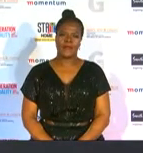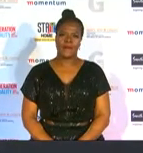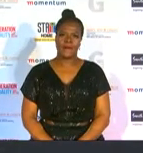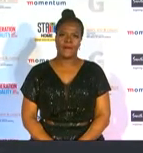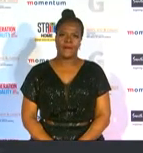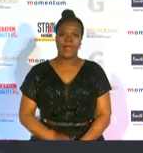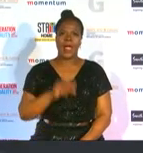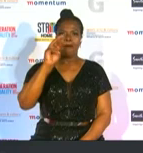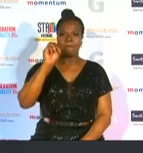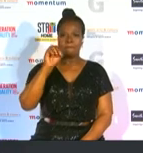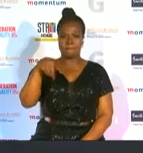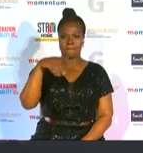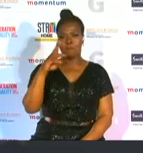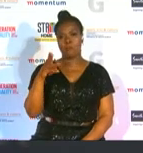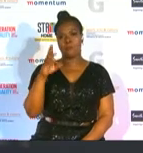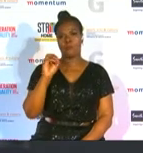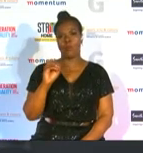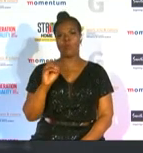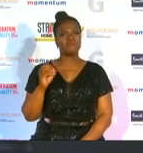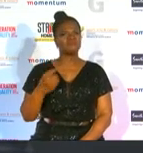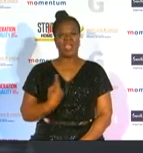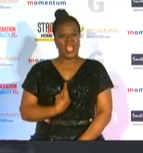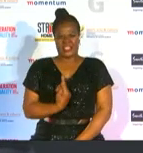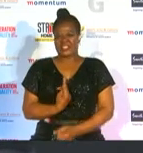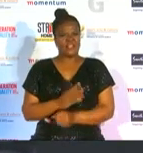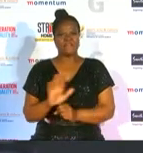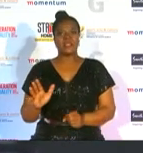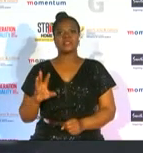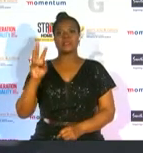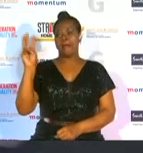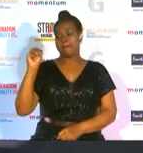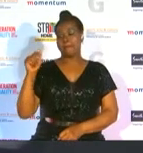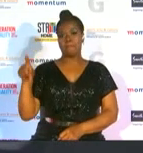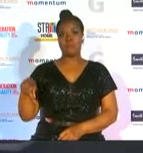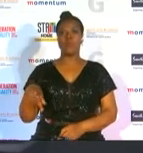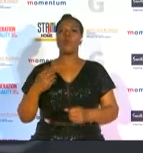paul the selfless makaba goes all out to assist the youth across many